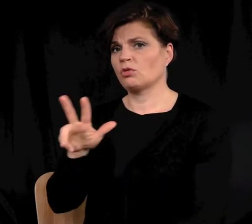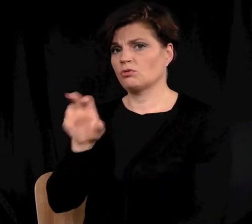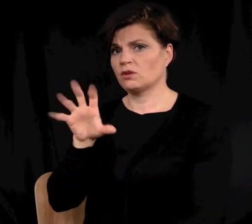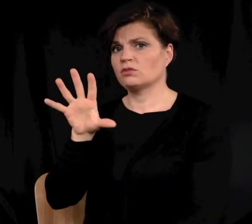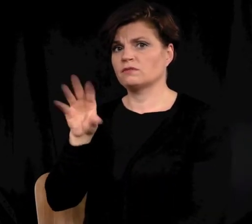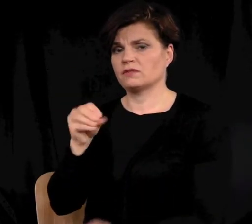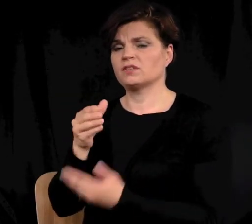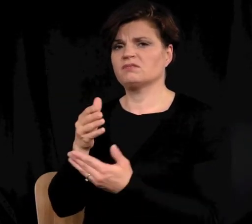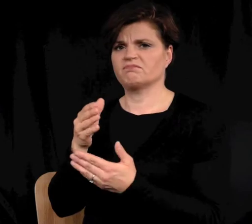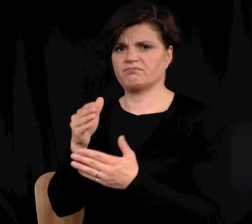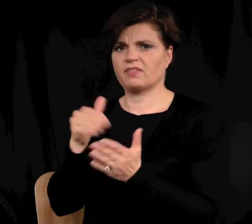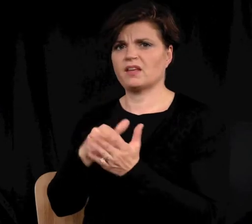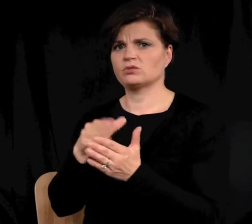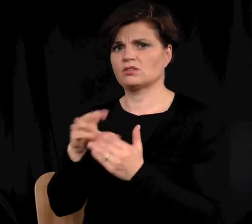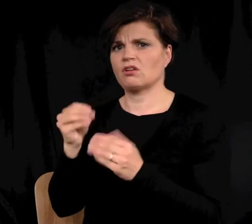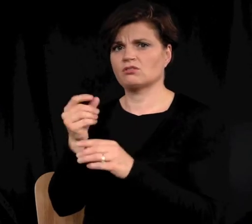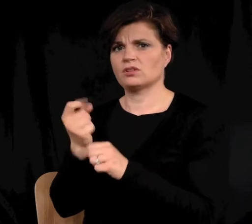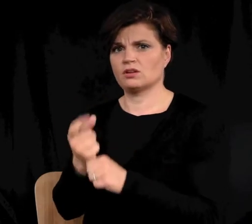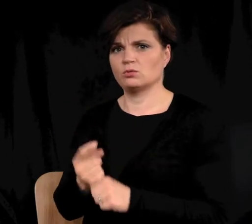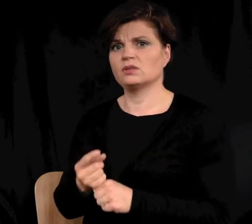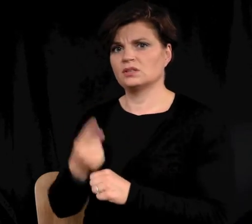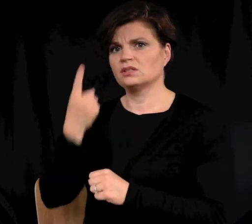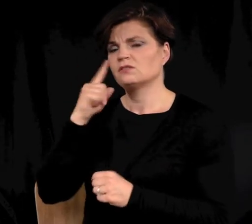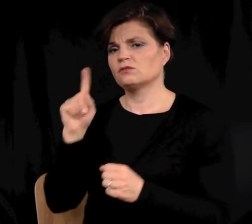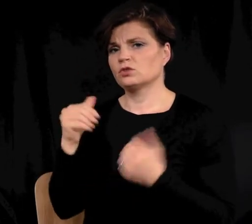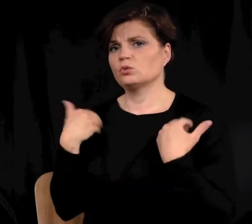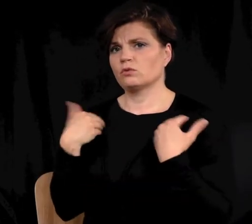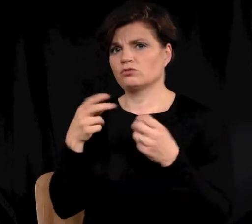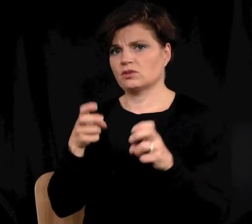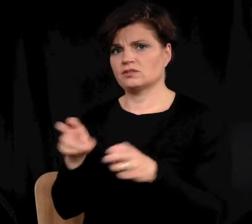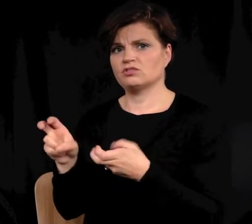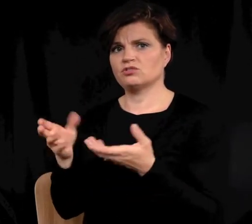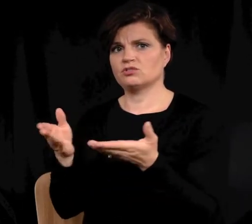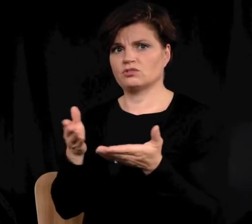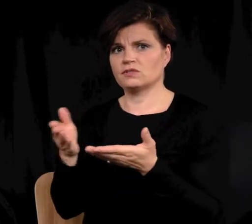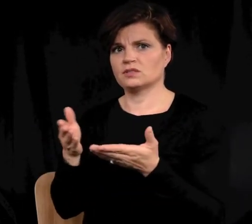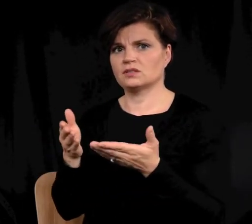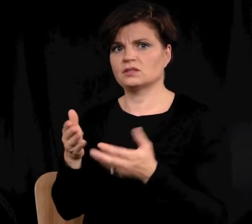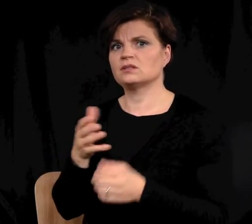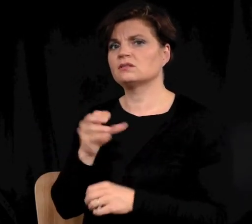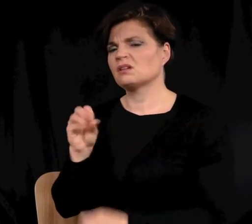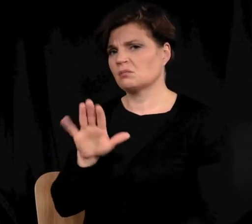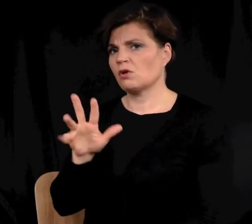about $350,000 a year for youth transition services and